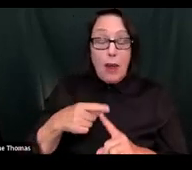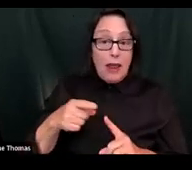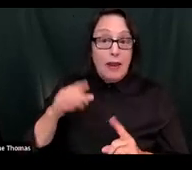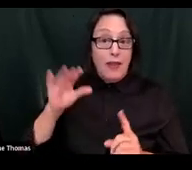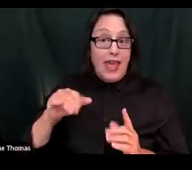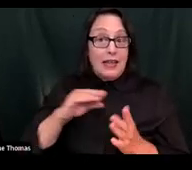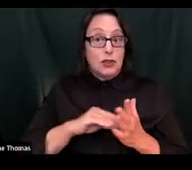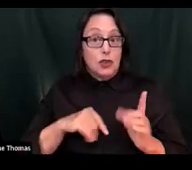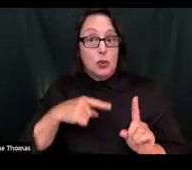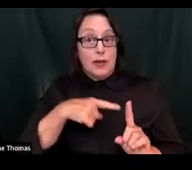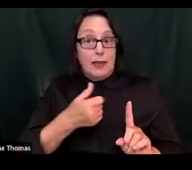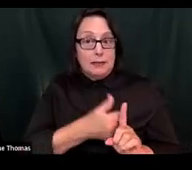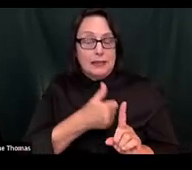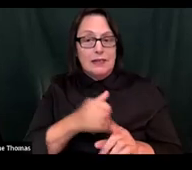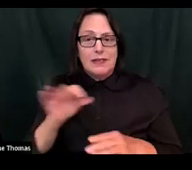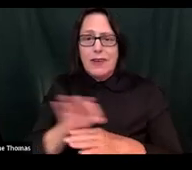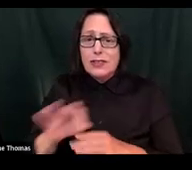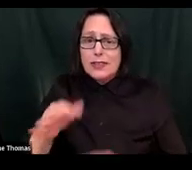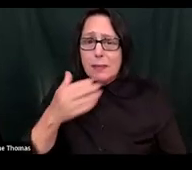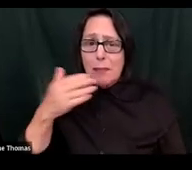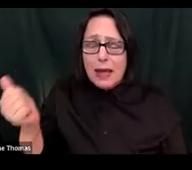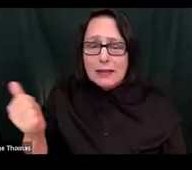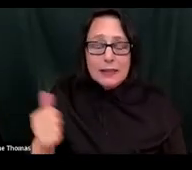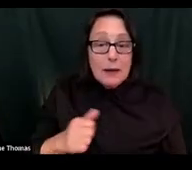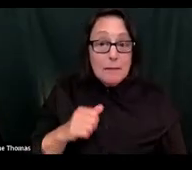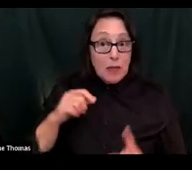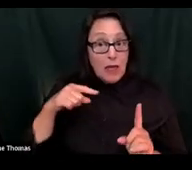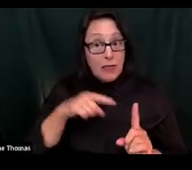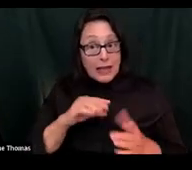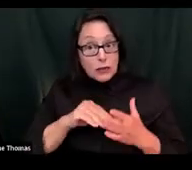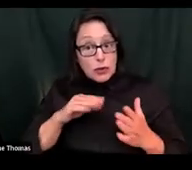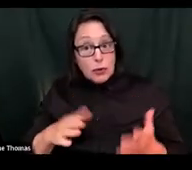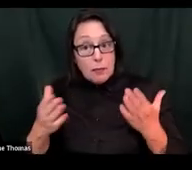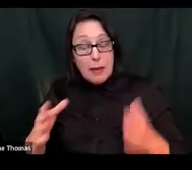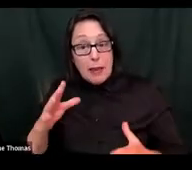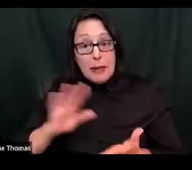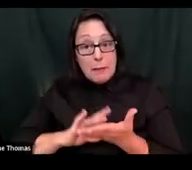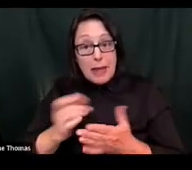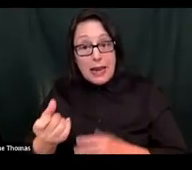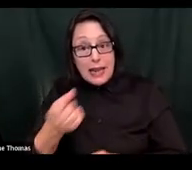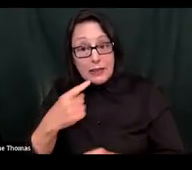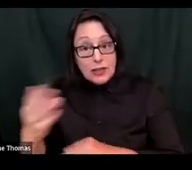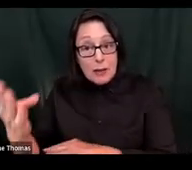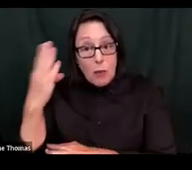student functions best. That student is getting medication in the morning right before he comes